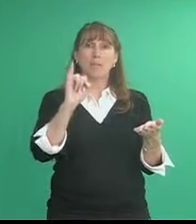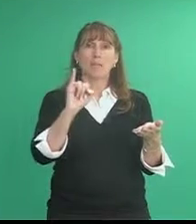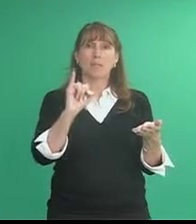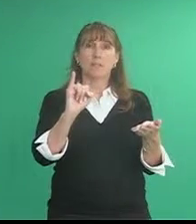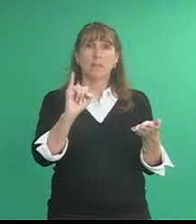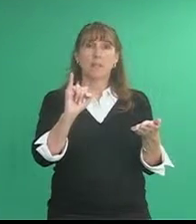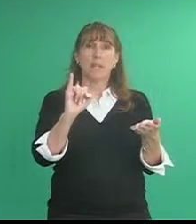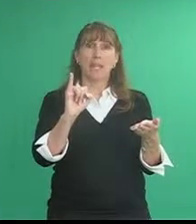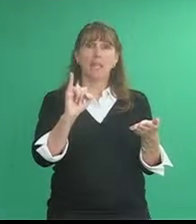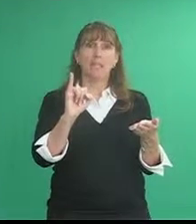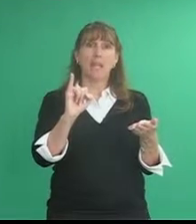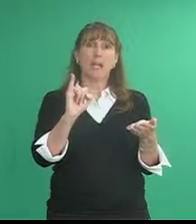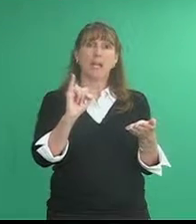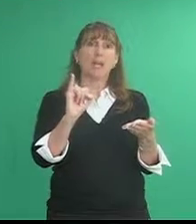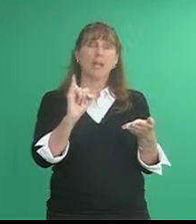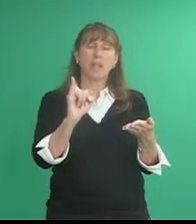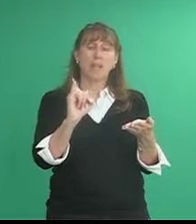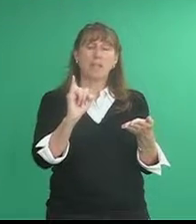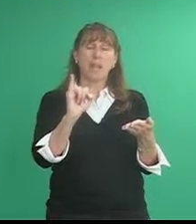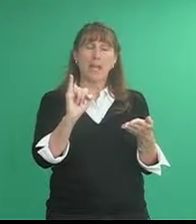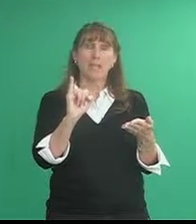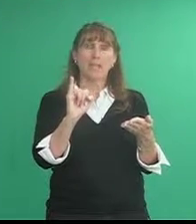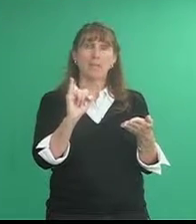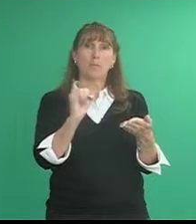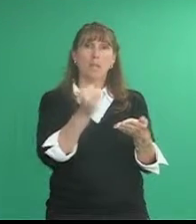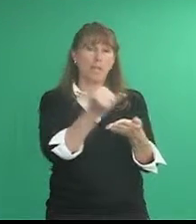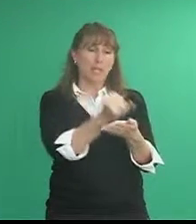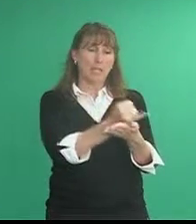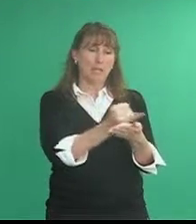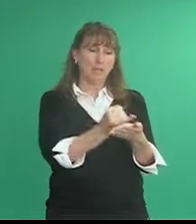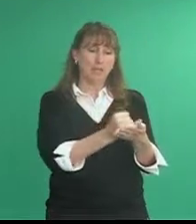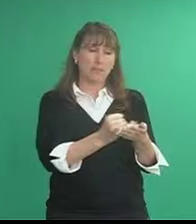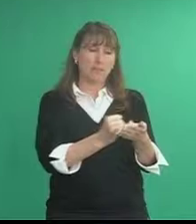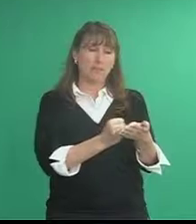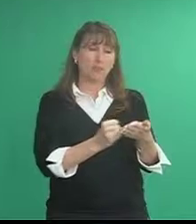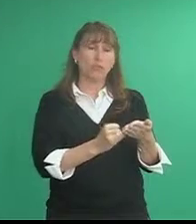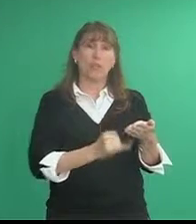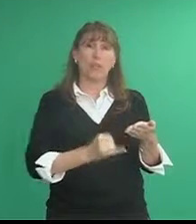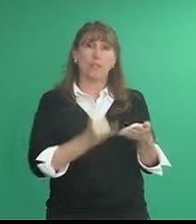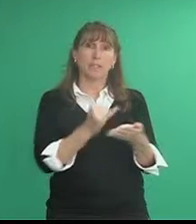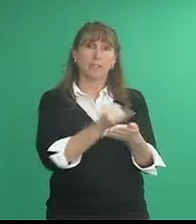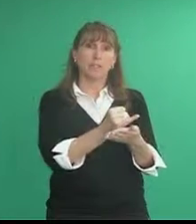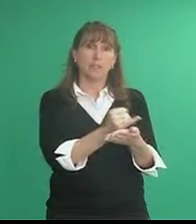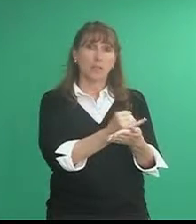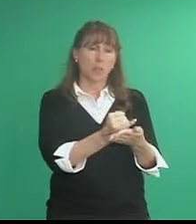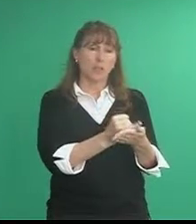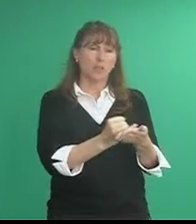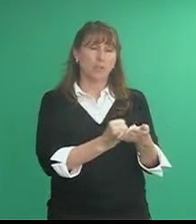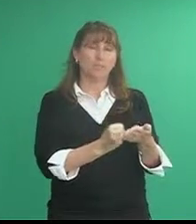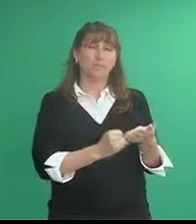dominant hand in the I handshape and then as if you're drawing art